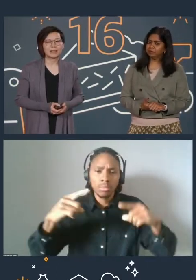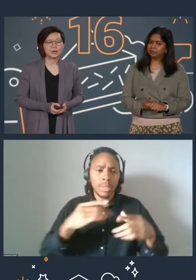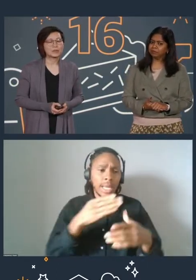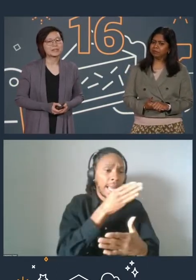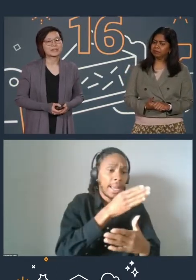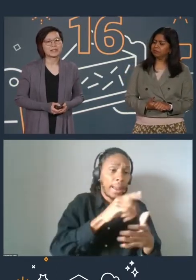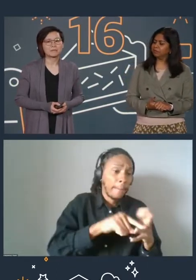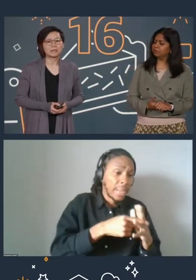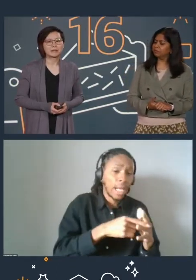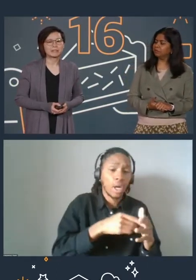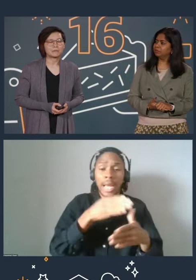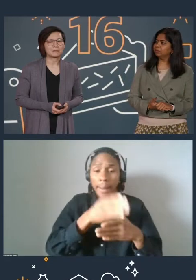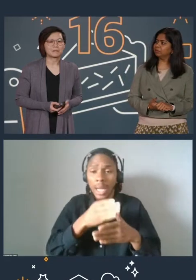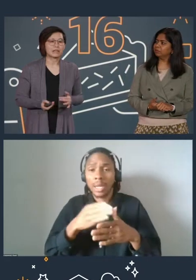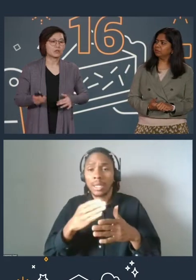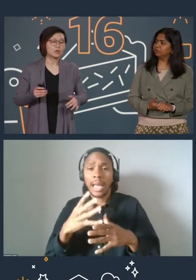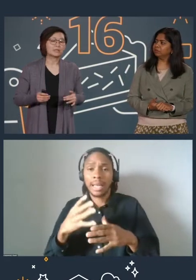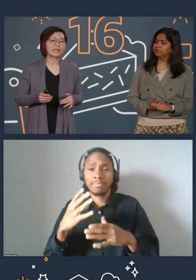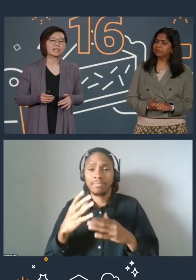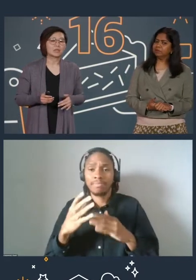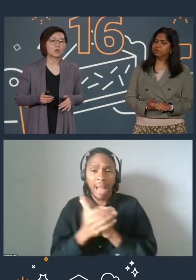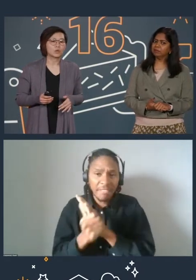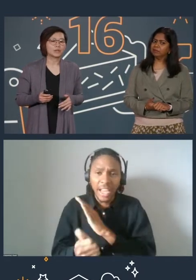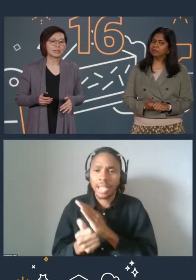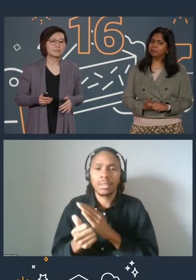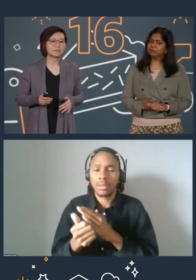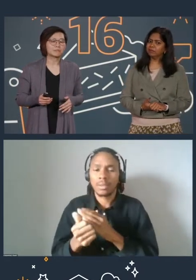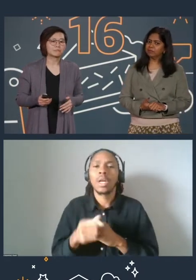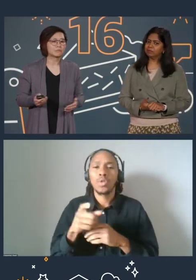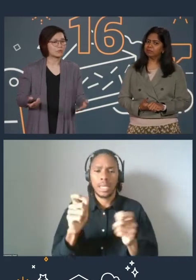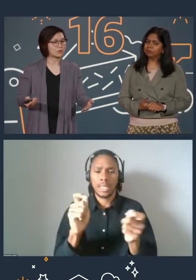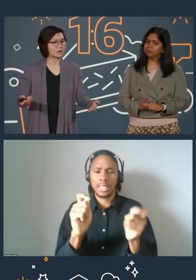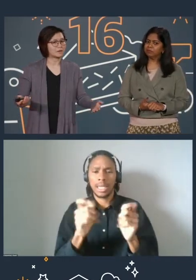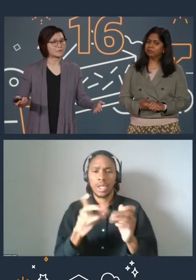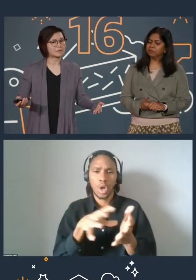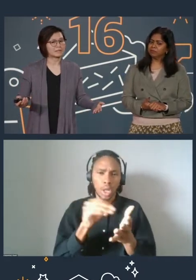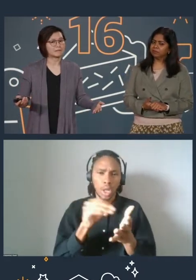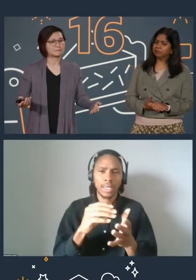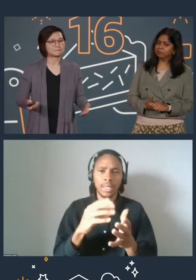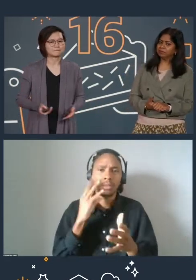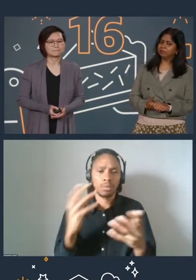and the courses are segmented by topics so that you can tailor your learning experience to your current experience level.